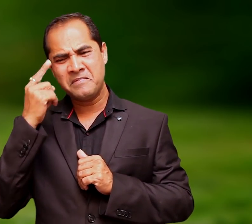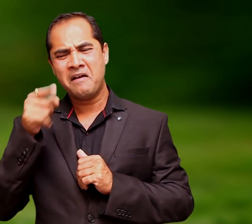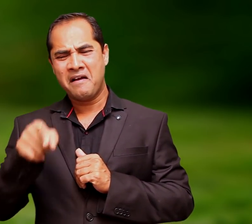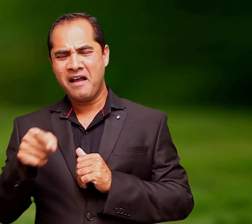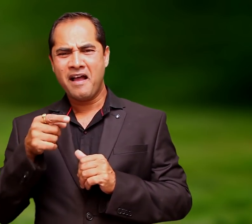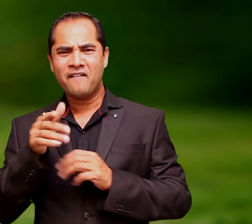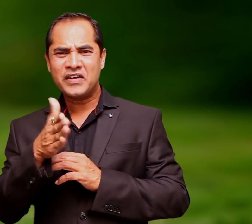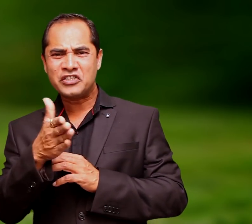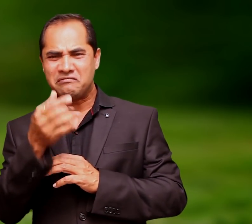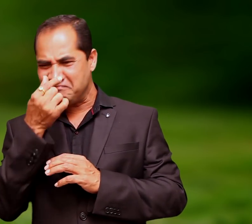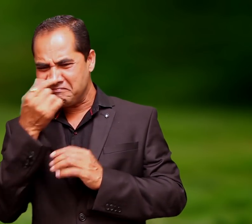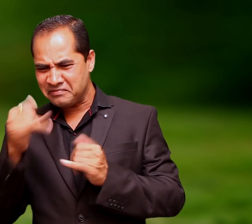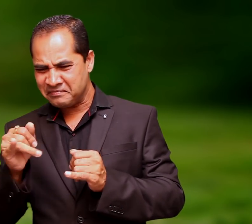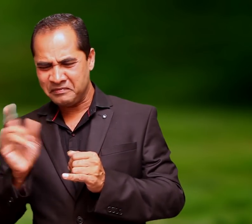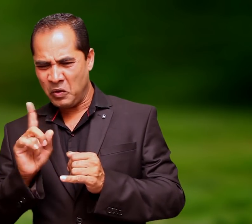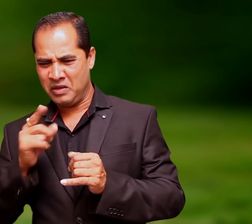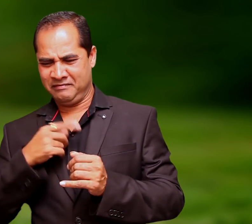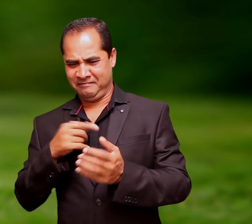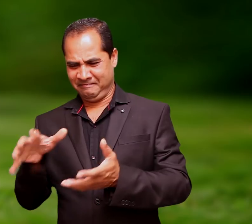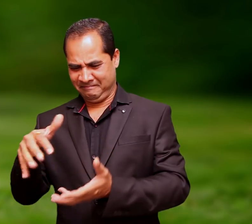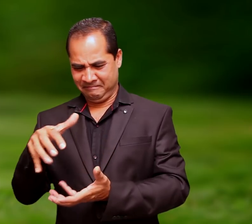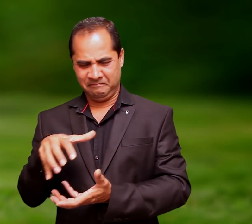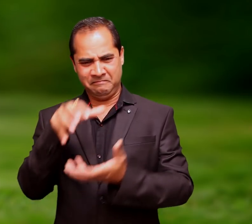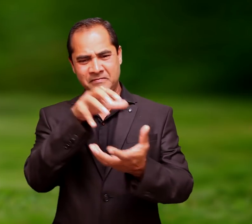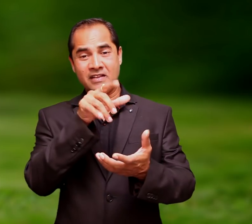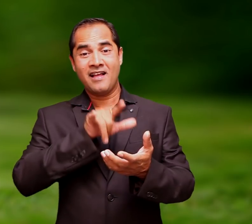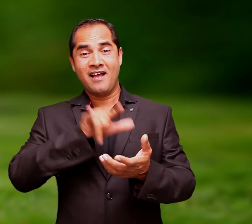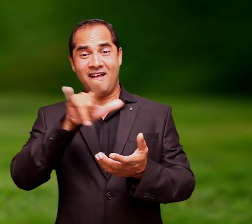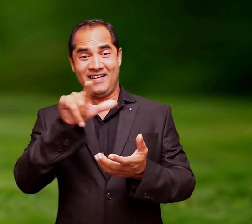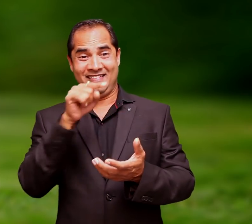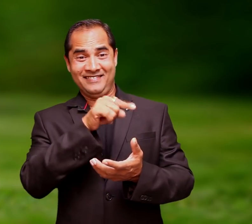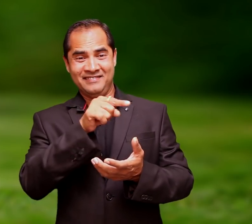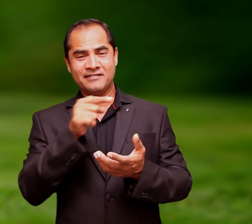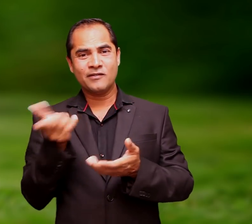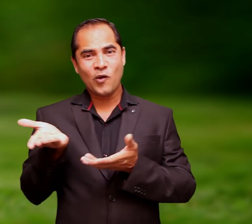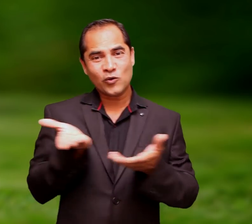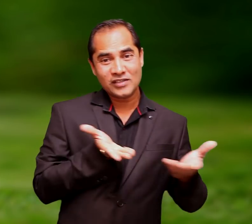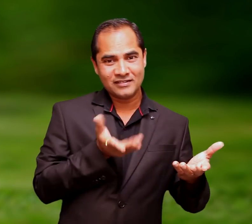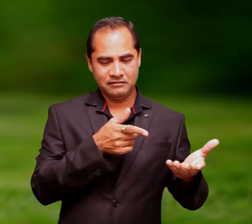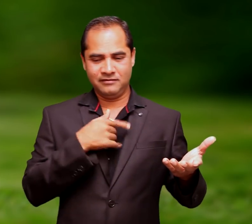Then I rang for the air hostess and gave her a parcel of fish for a Mijbil to